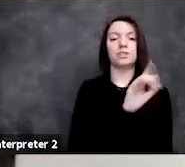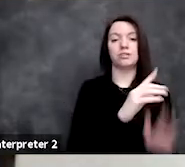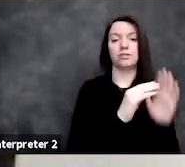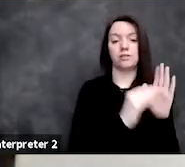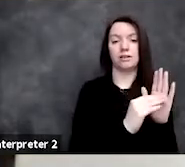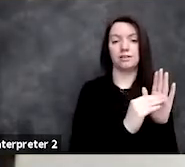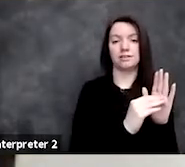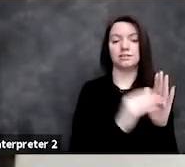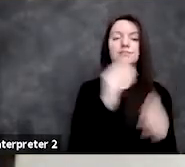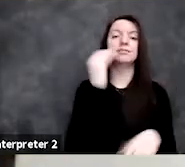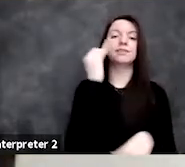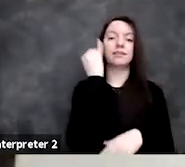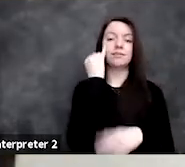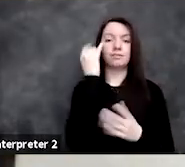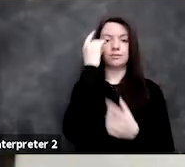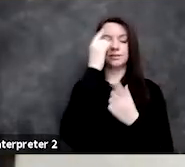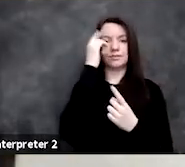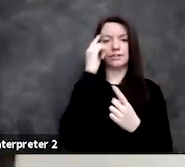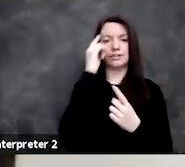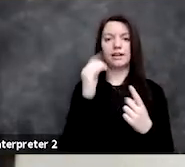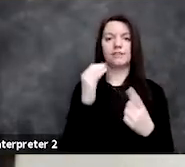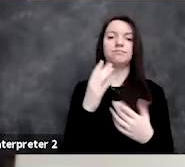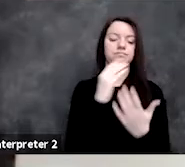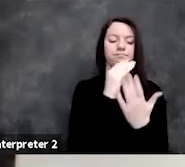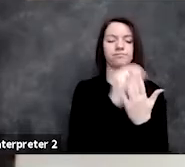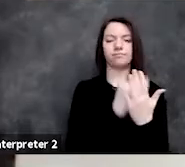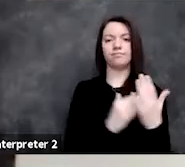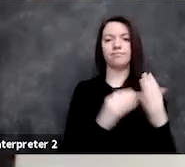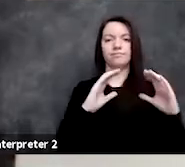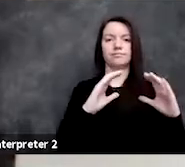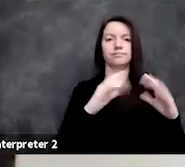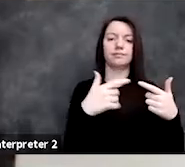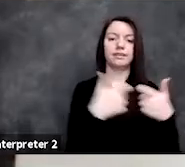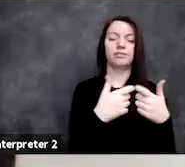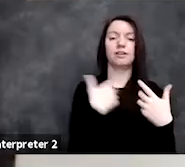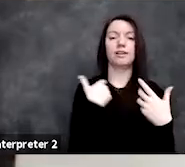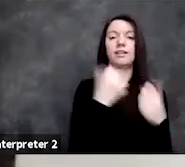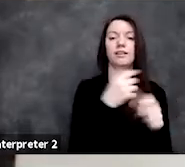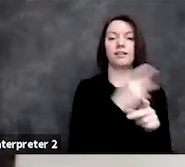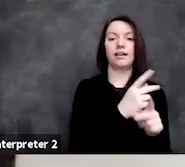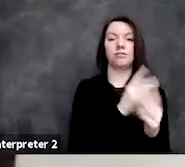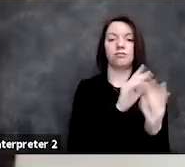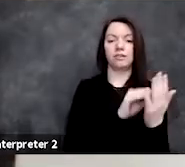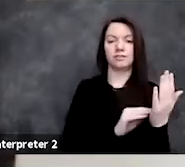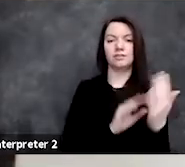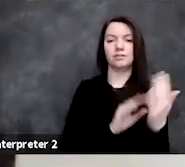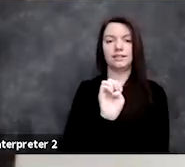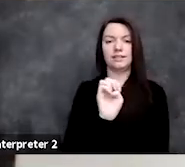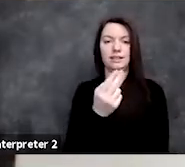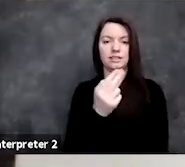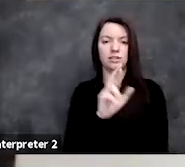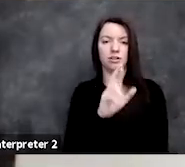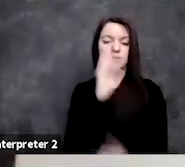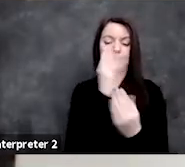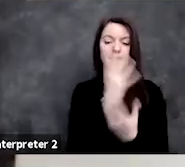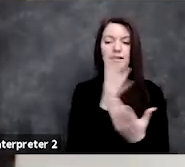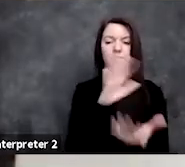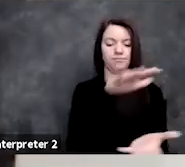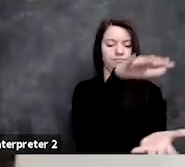when we're taking a set of electronic healthcare records, or EHR data, and trying to predict some outcomes.